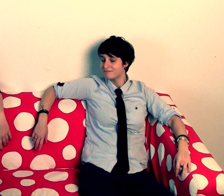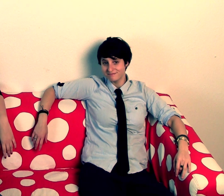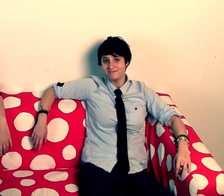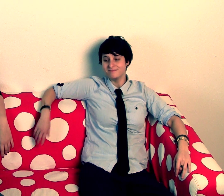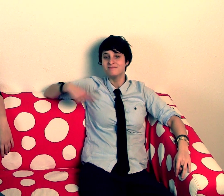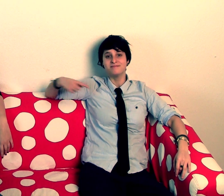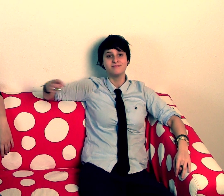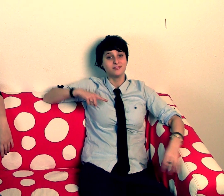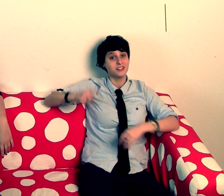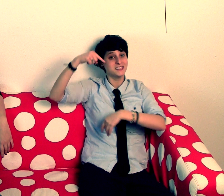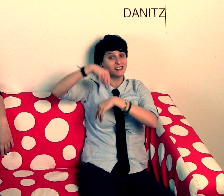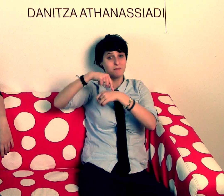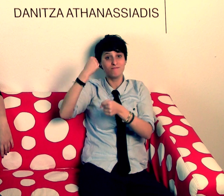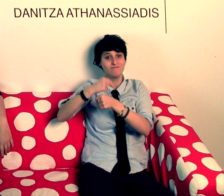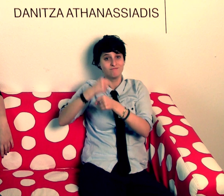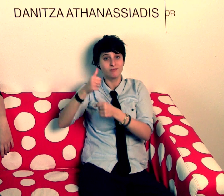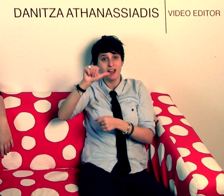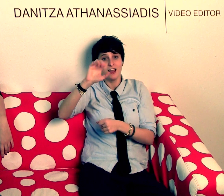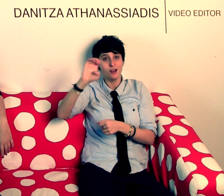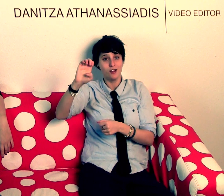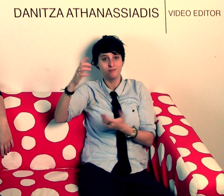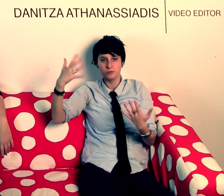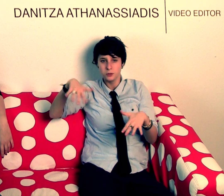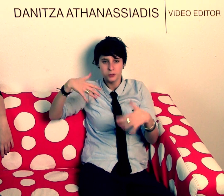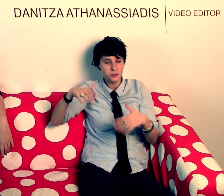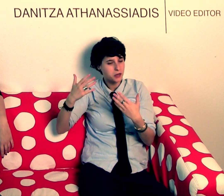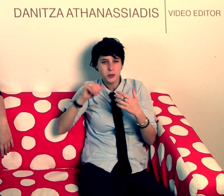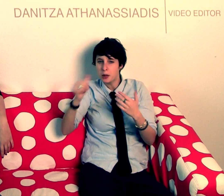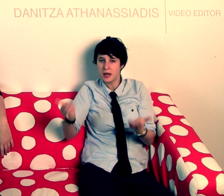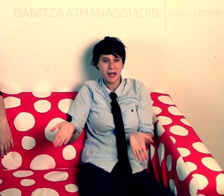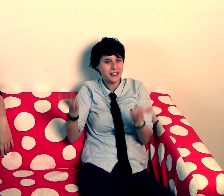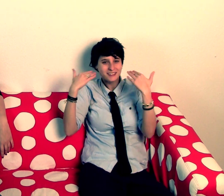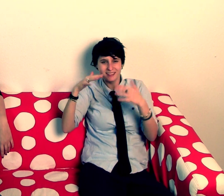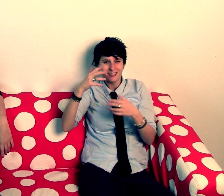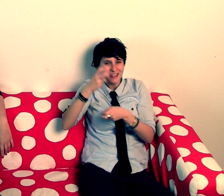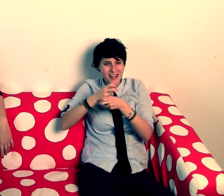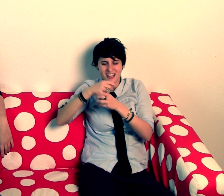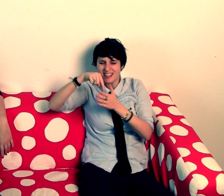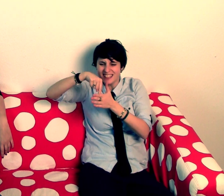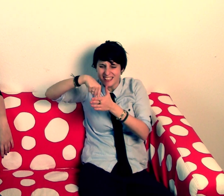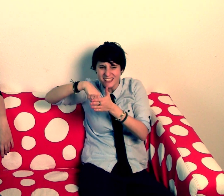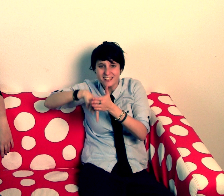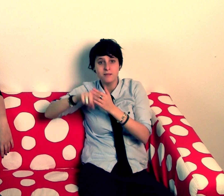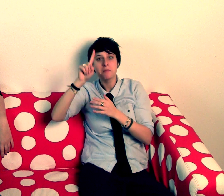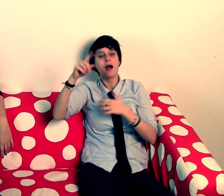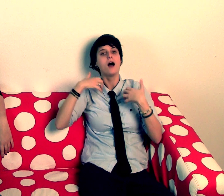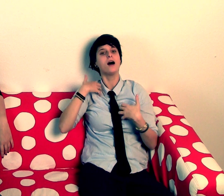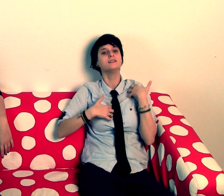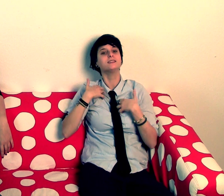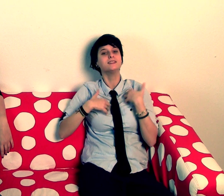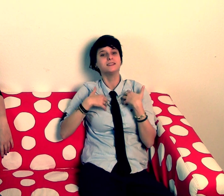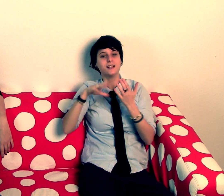This is our first time working on AE. It was really not easy at all and very complicated but it has been interesting